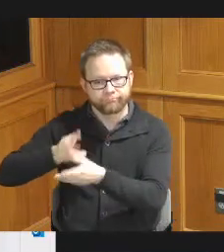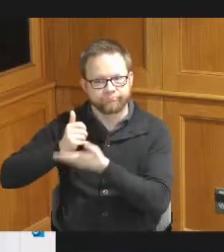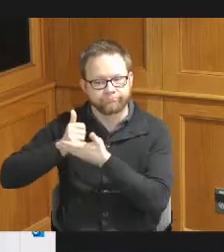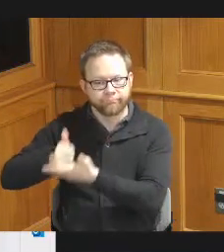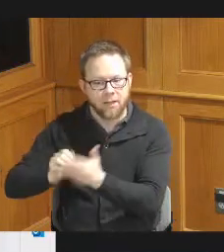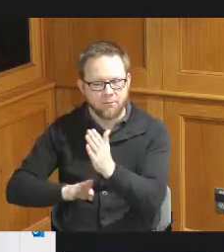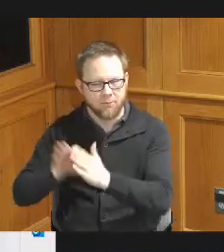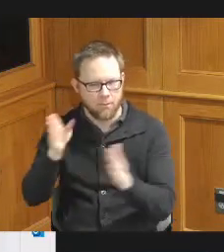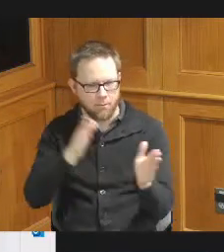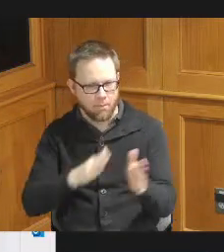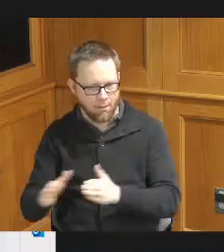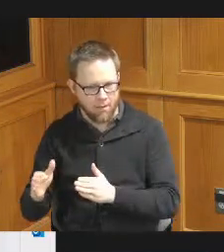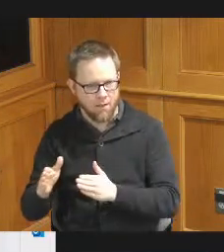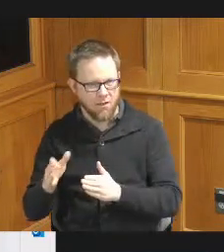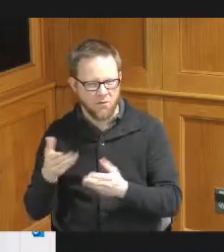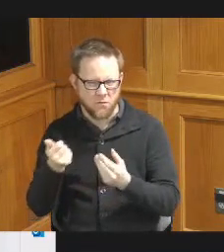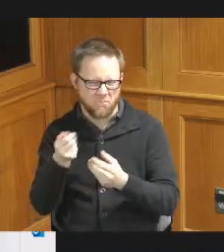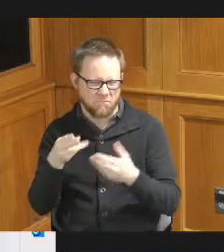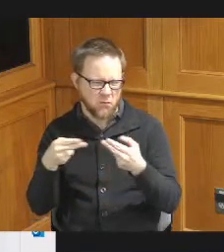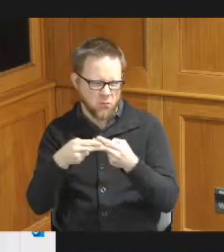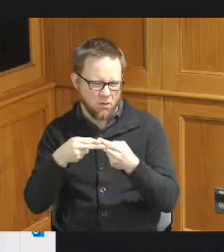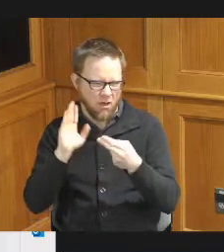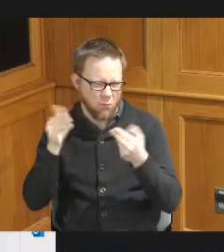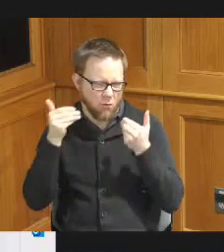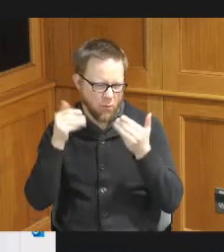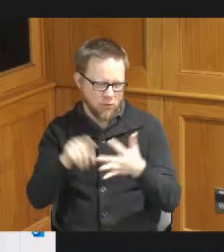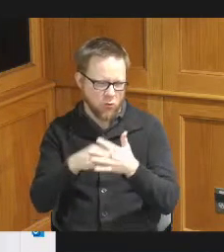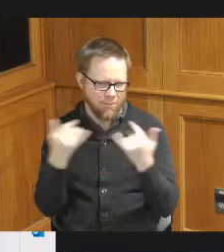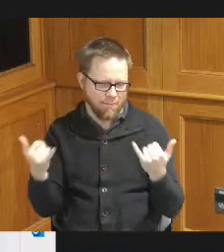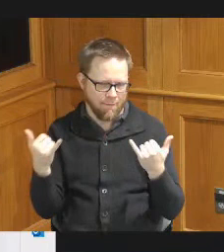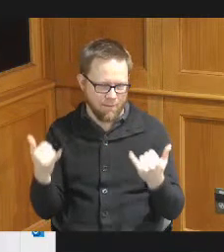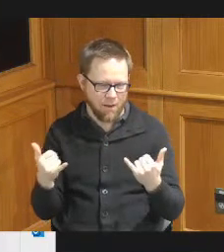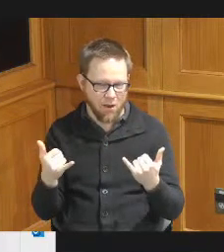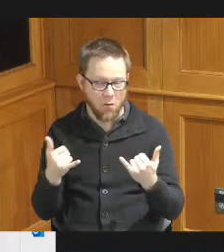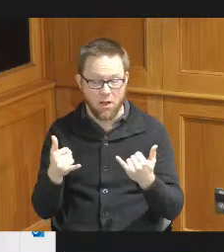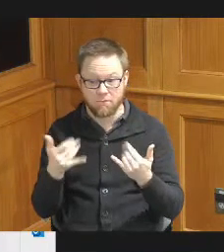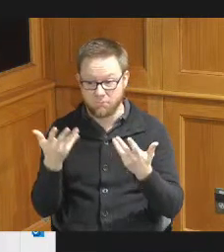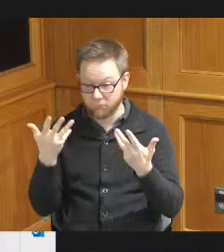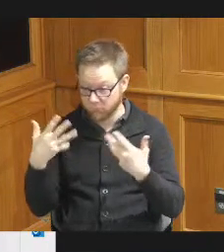a few slides for you and I'll I'll get started and then answer any questions you already have